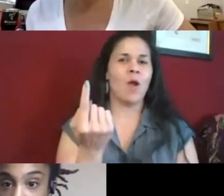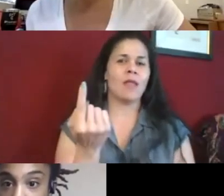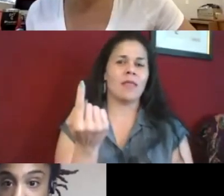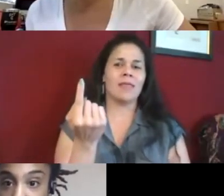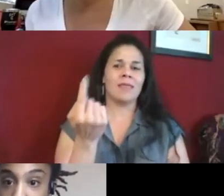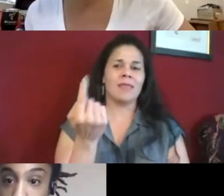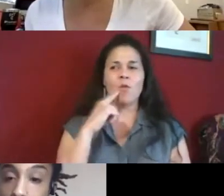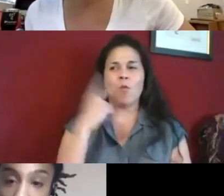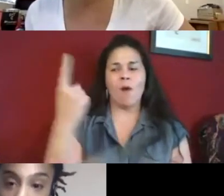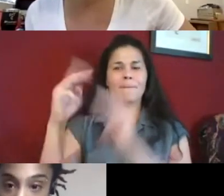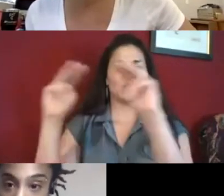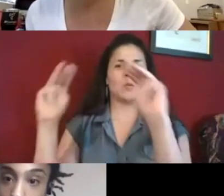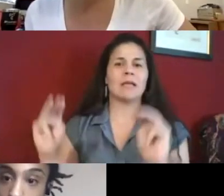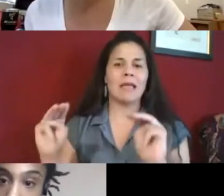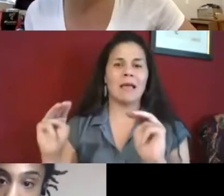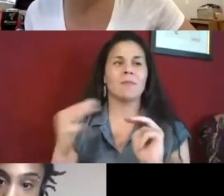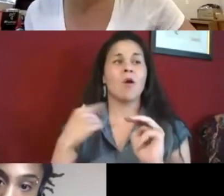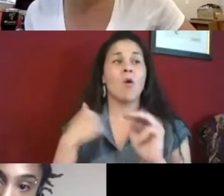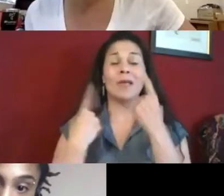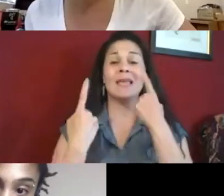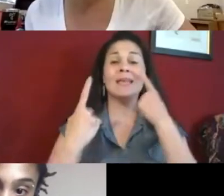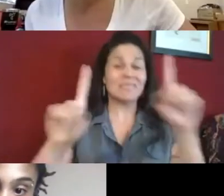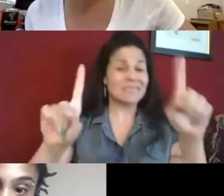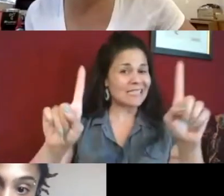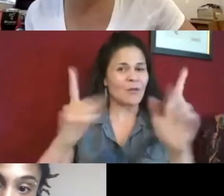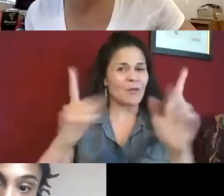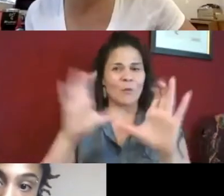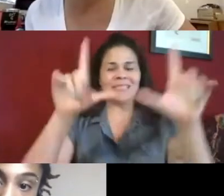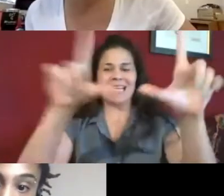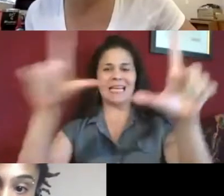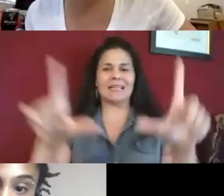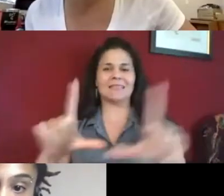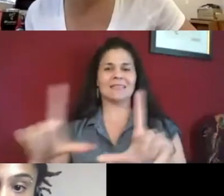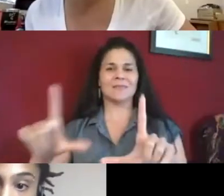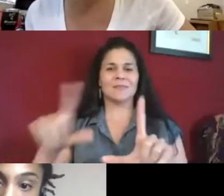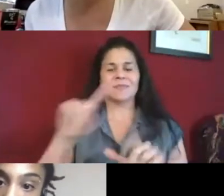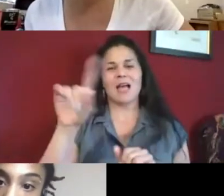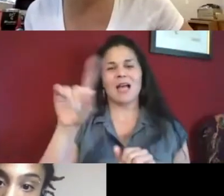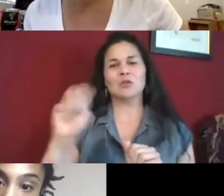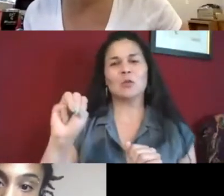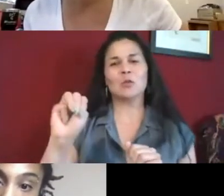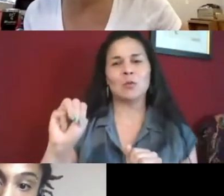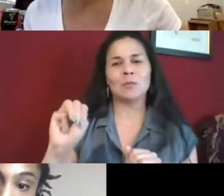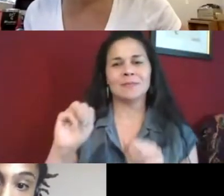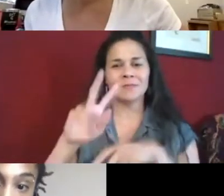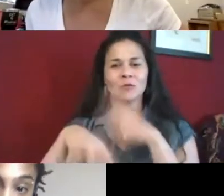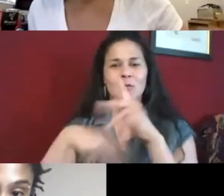I've had about one tour in American Sign Language since February. And fortunately